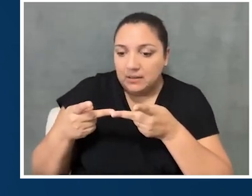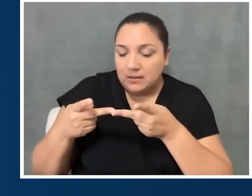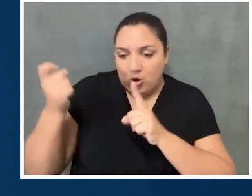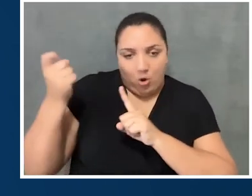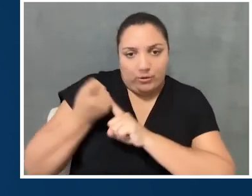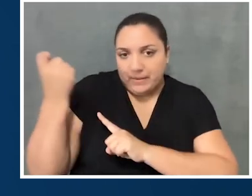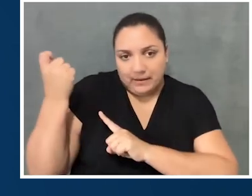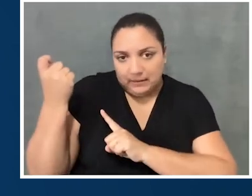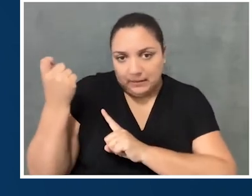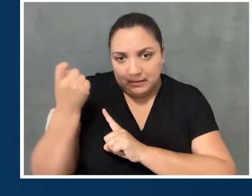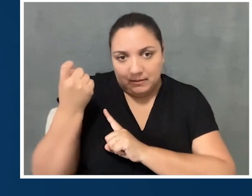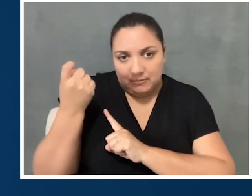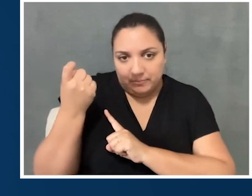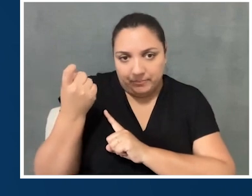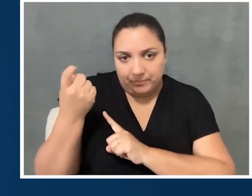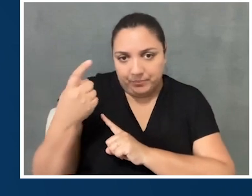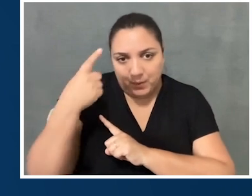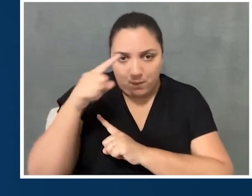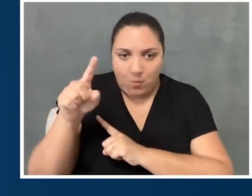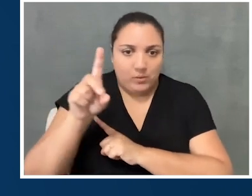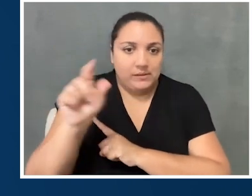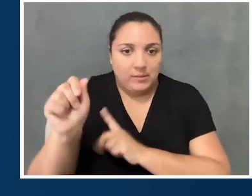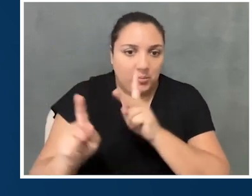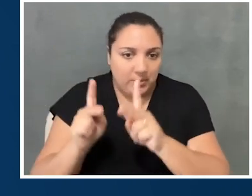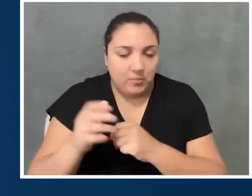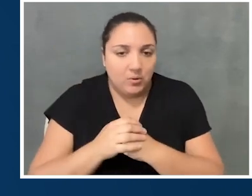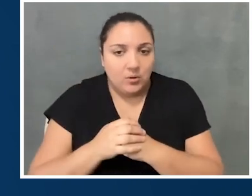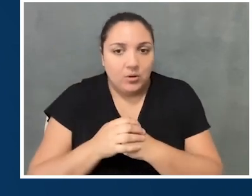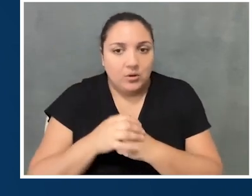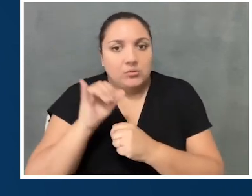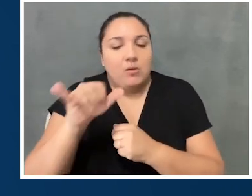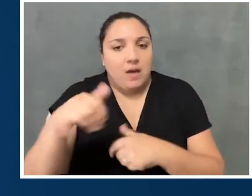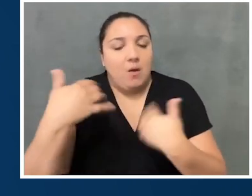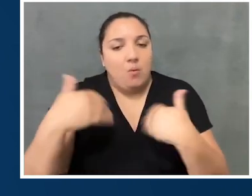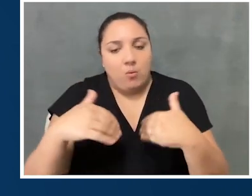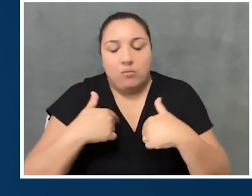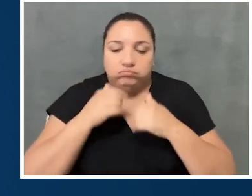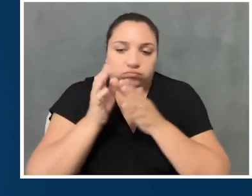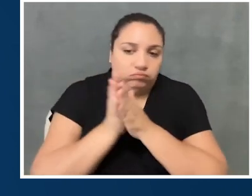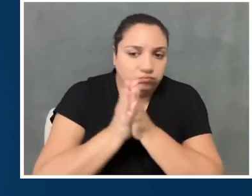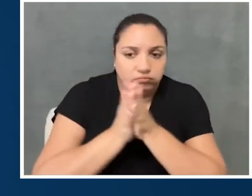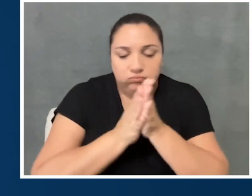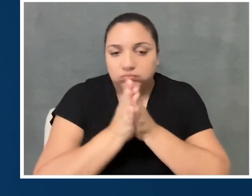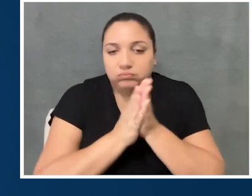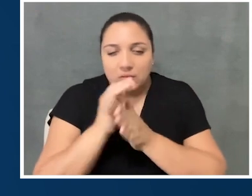for disabled people. So that's what I'm really interested in and where I sort of see the field going